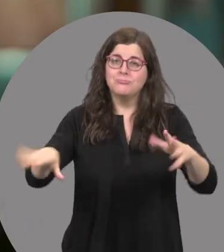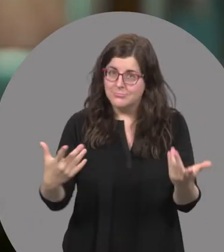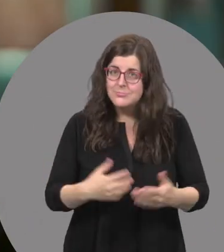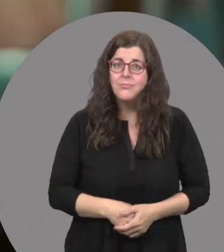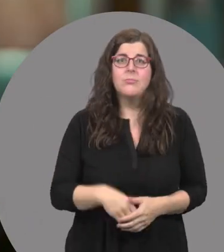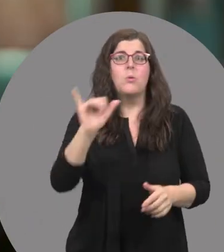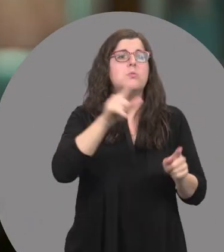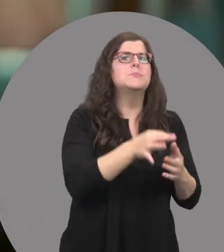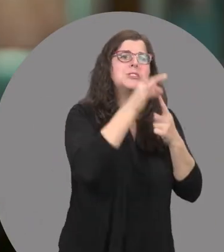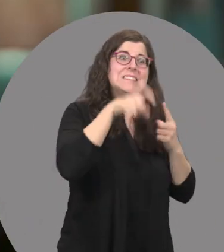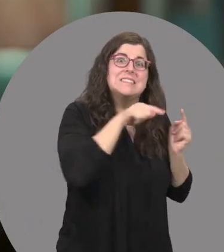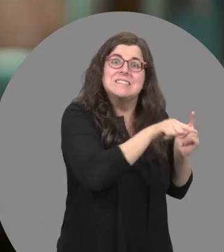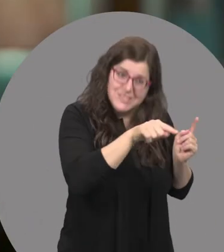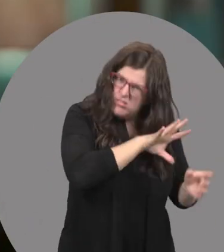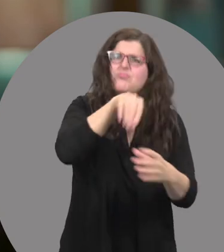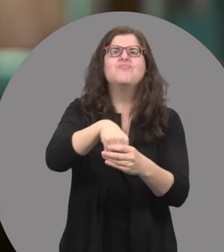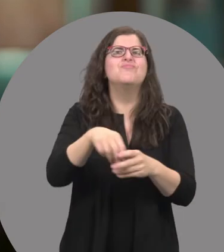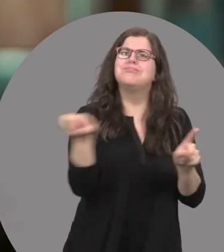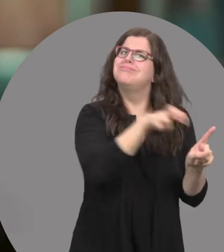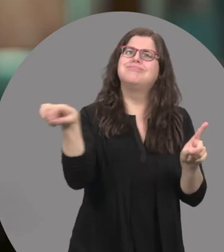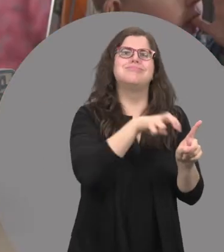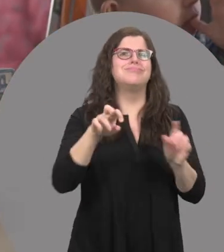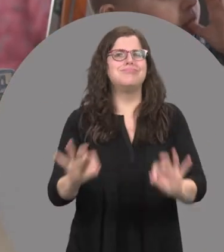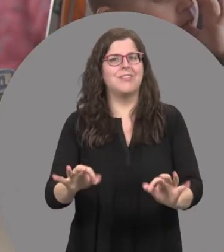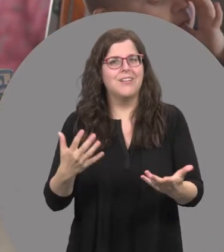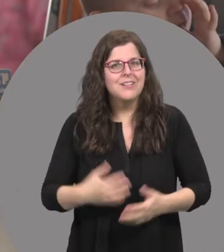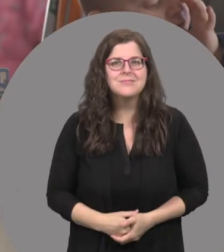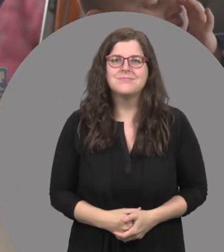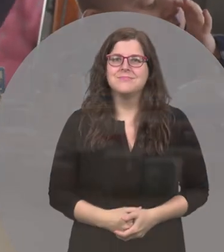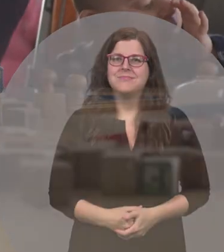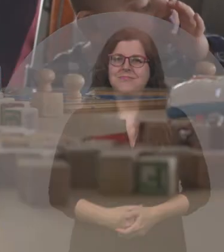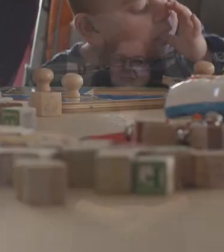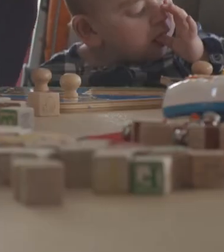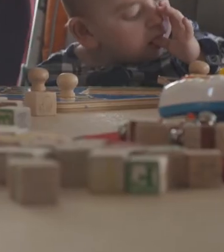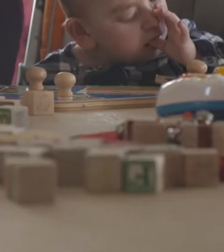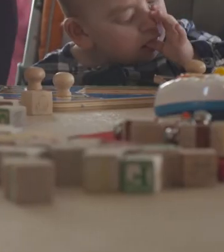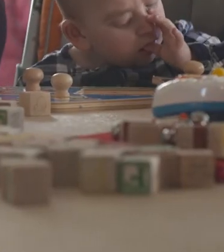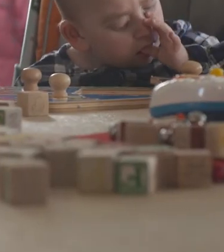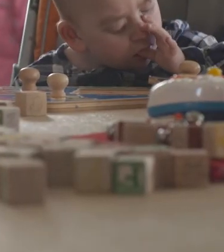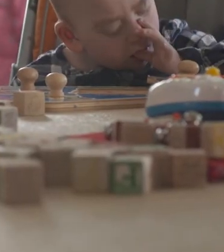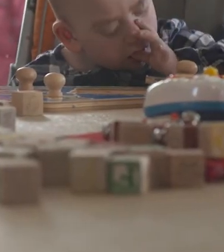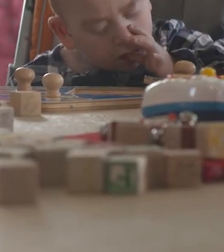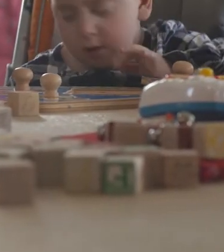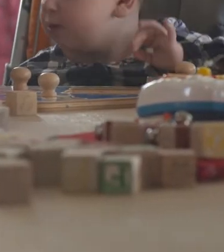Some of our children with special needs are transported via those buses. Child: Where's the tree? Care Giver: I don't know... I couldn't find it.